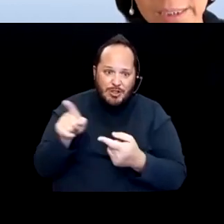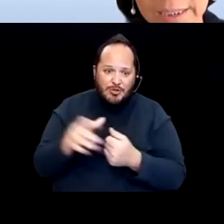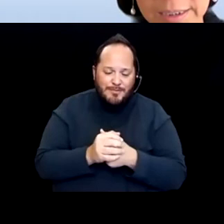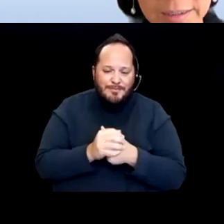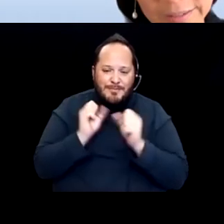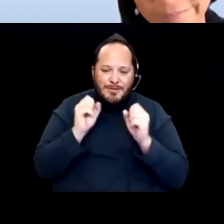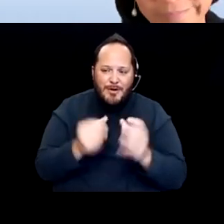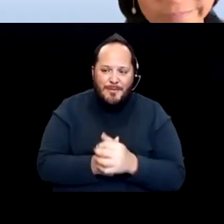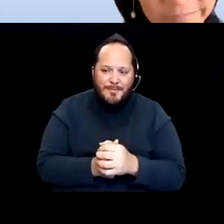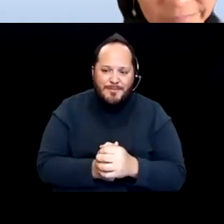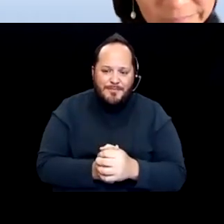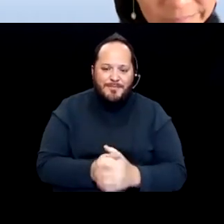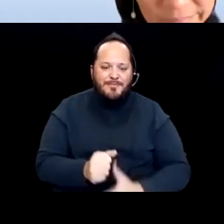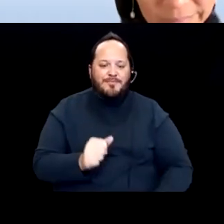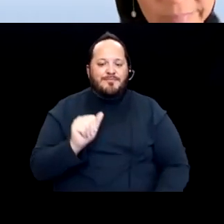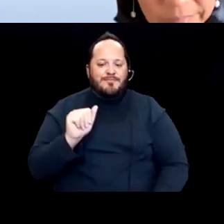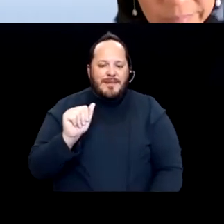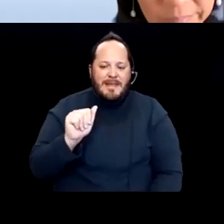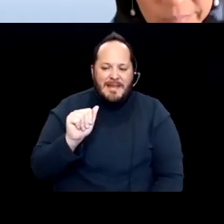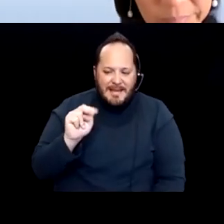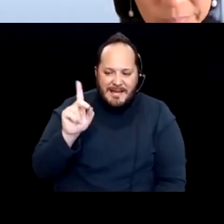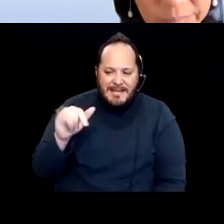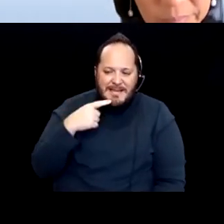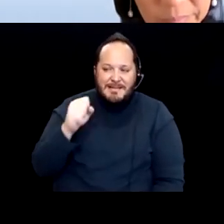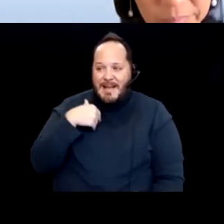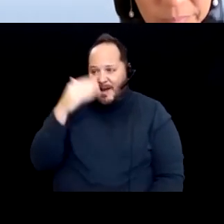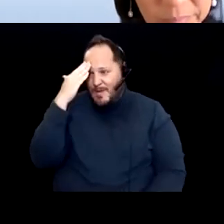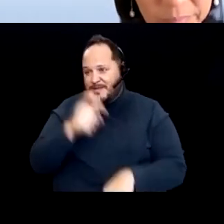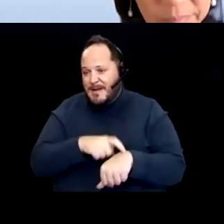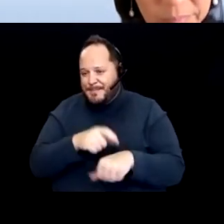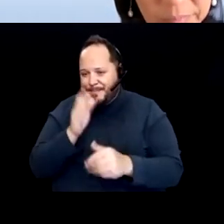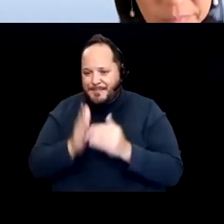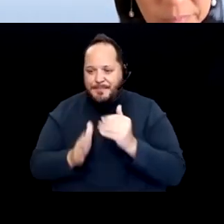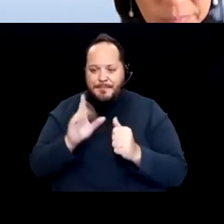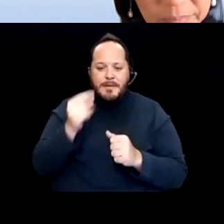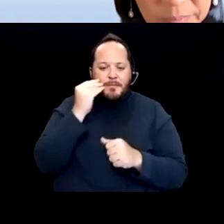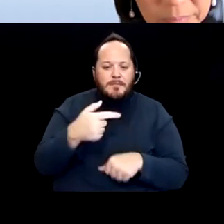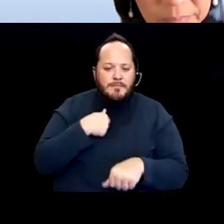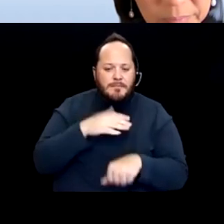Yeah I will, I know we're closing, but I will say I'm on the Data Subcommittee for the community,